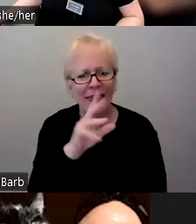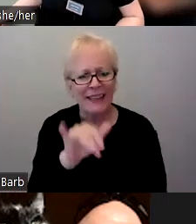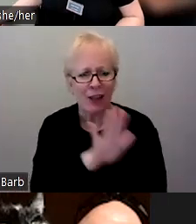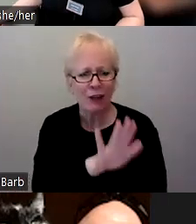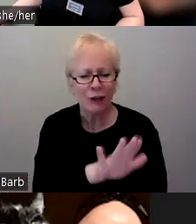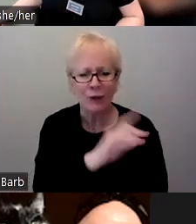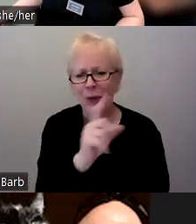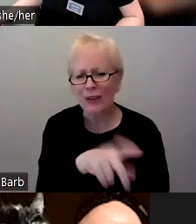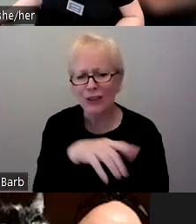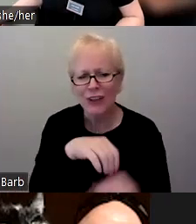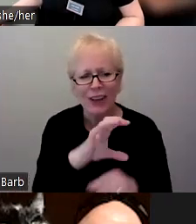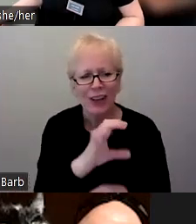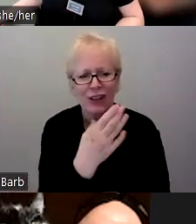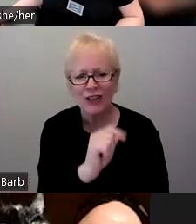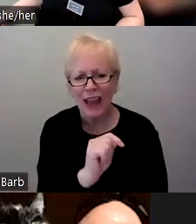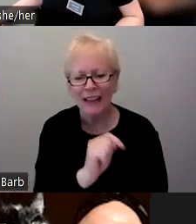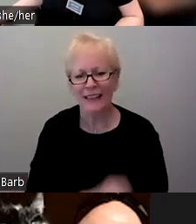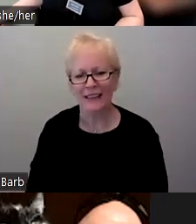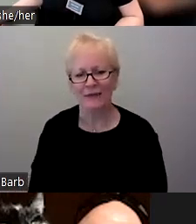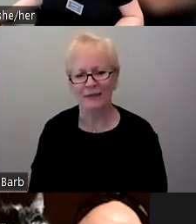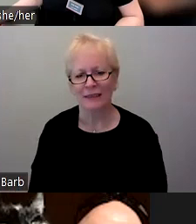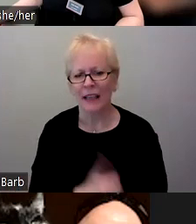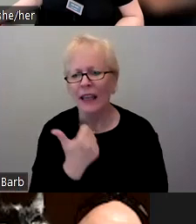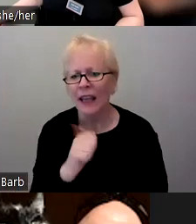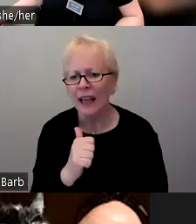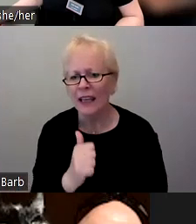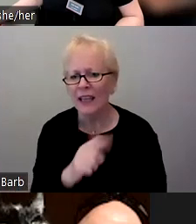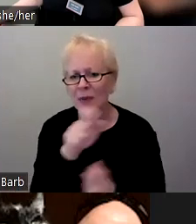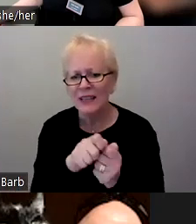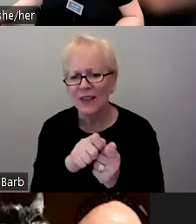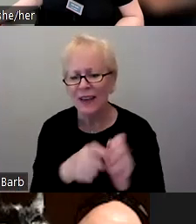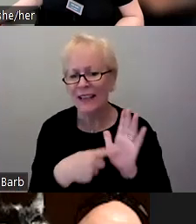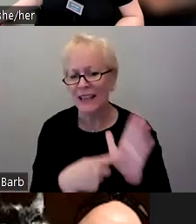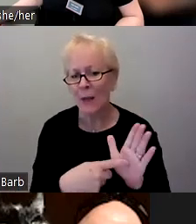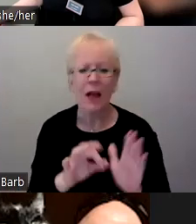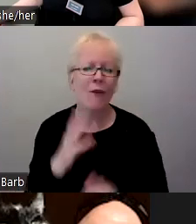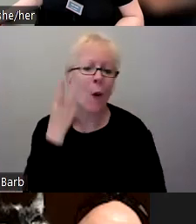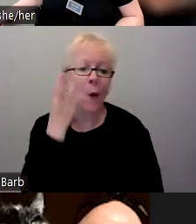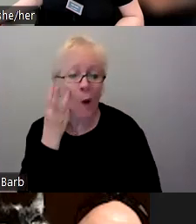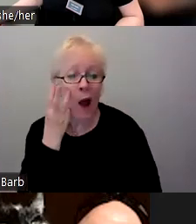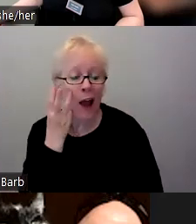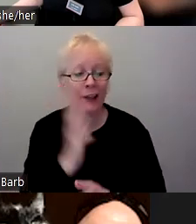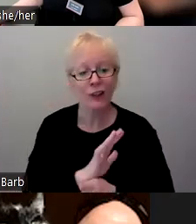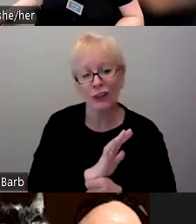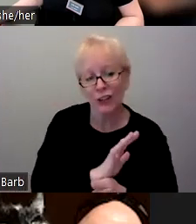"Anybody have a specific example of whine and cheese?", read how that is written, "Commiseration,